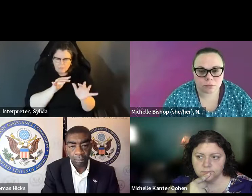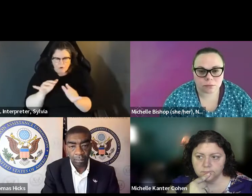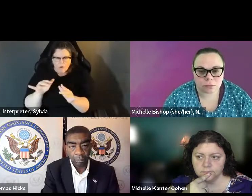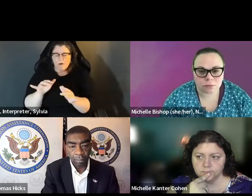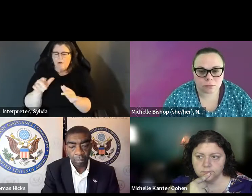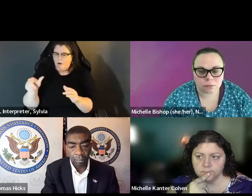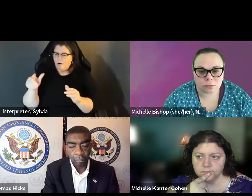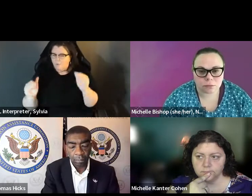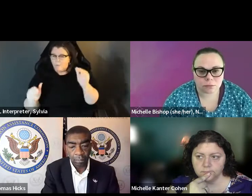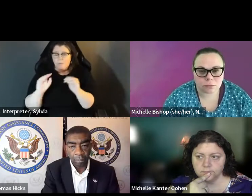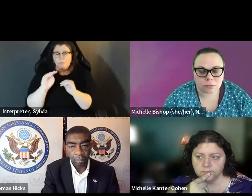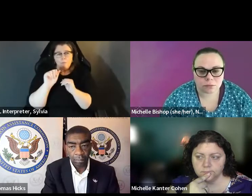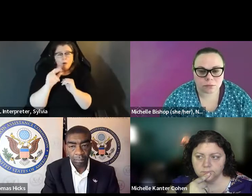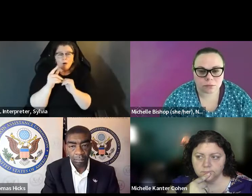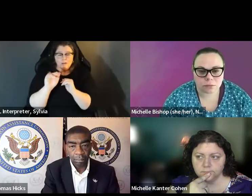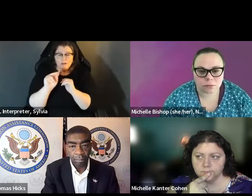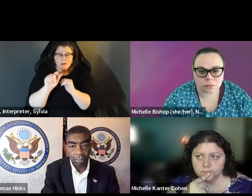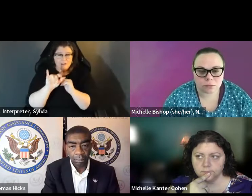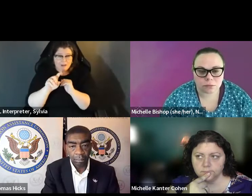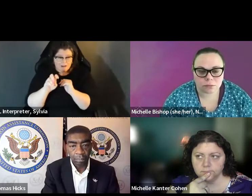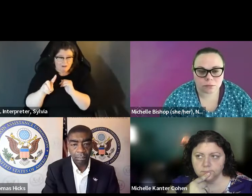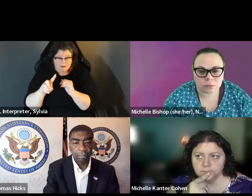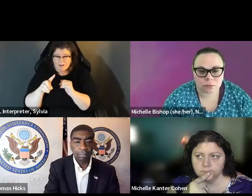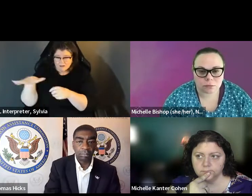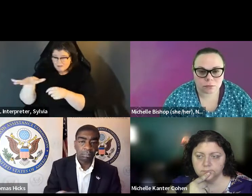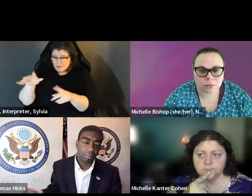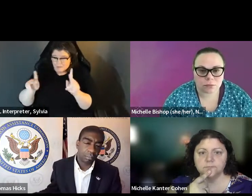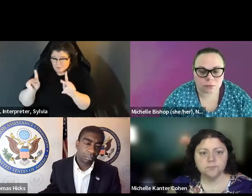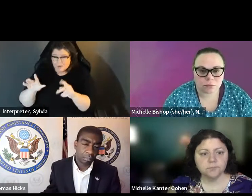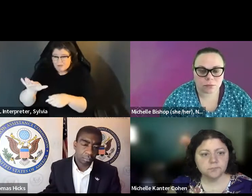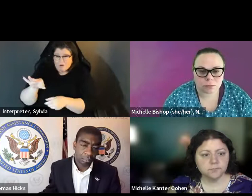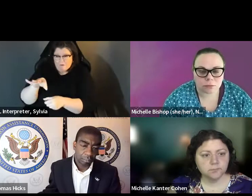just talked about. What is the value of understanding marginalized communities' votes, especially the